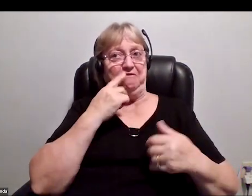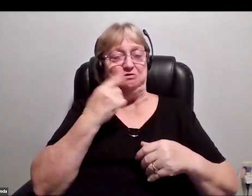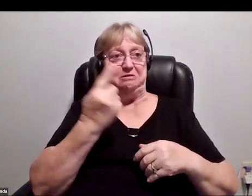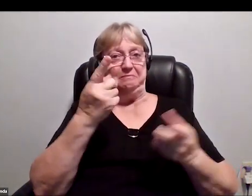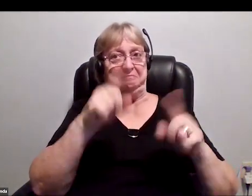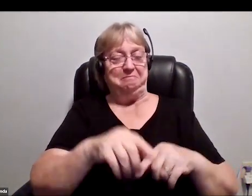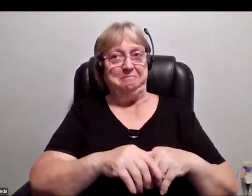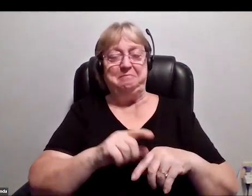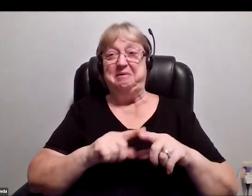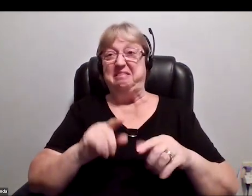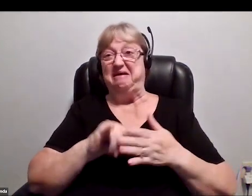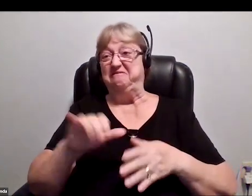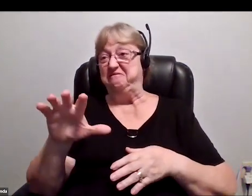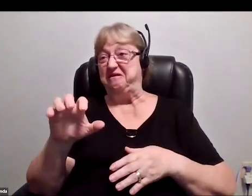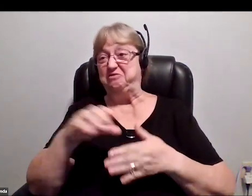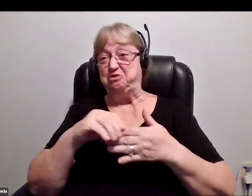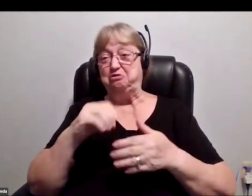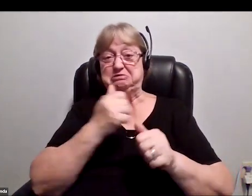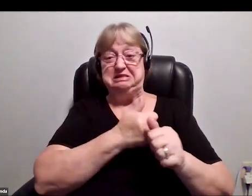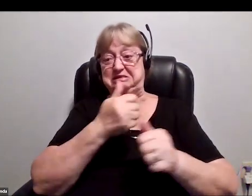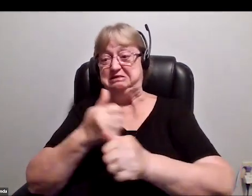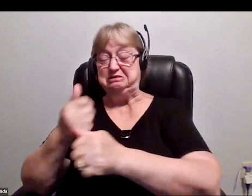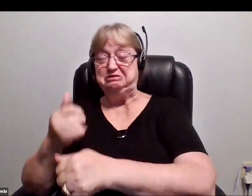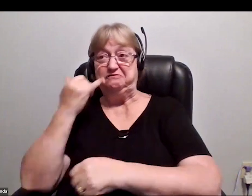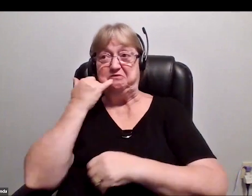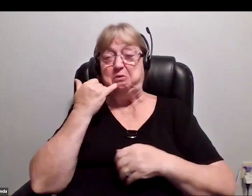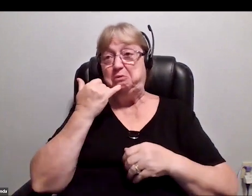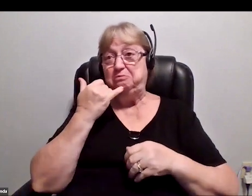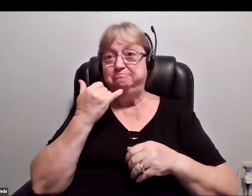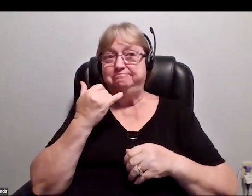At $500 a piece, you can-- why treat them that way?